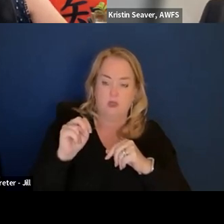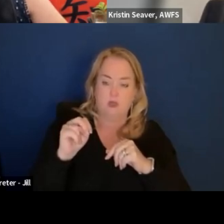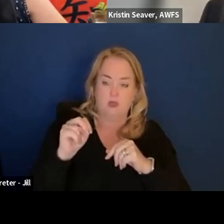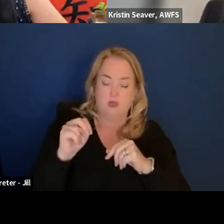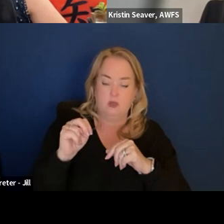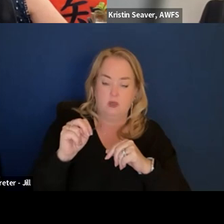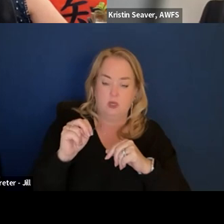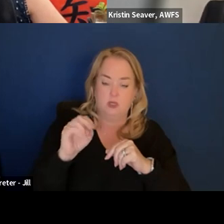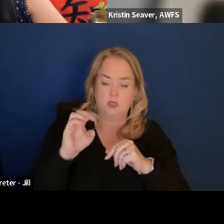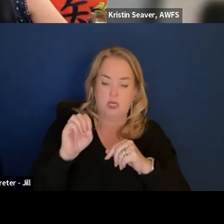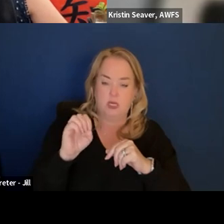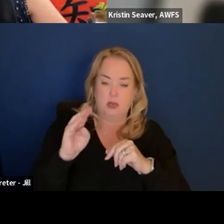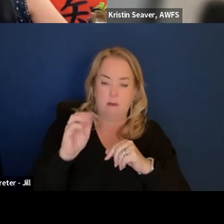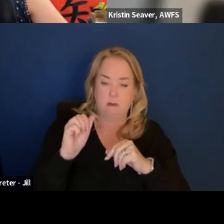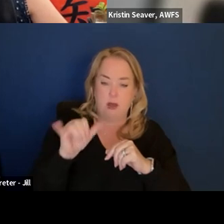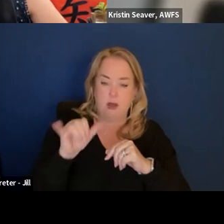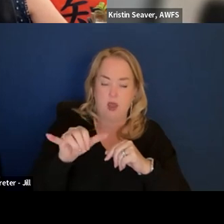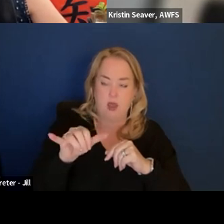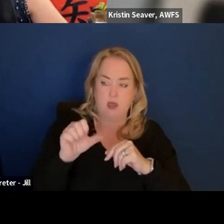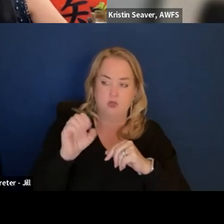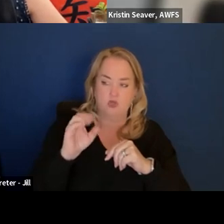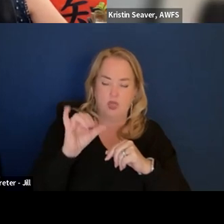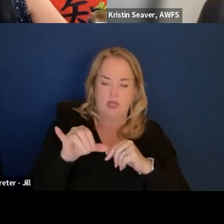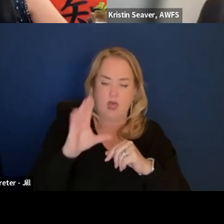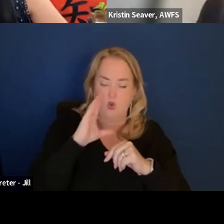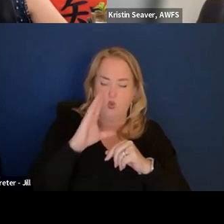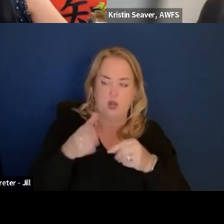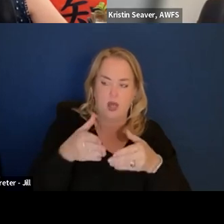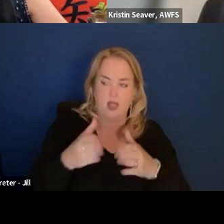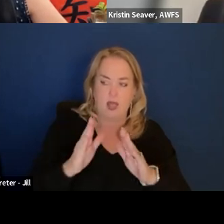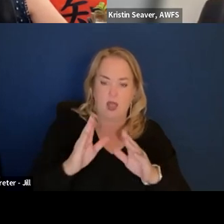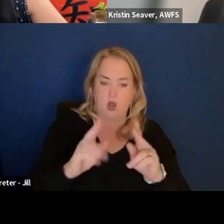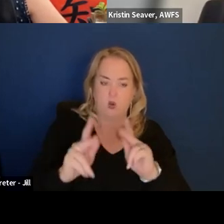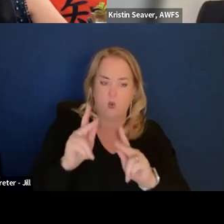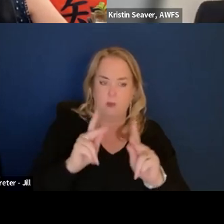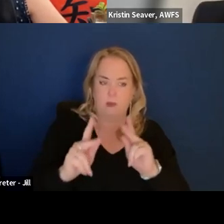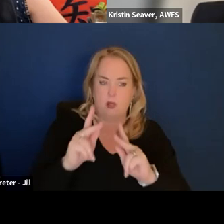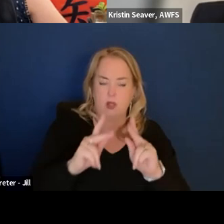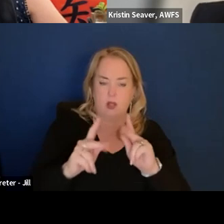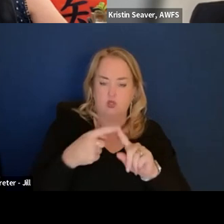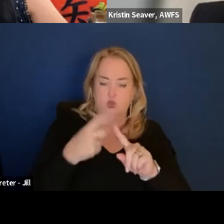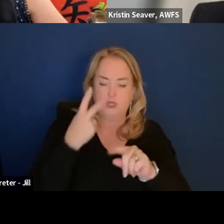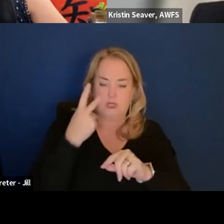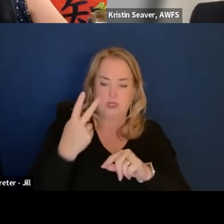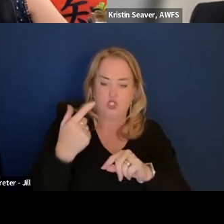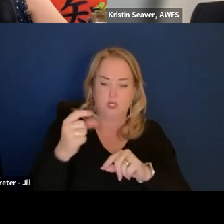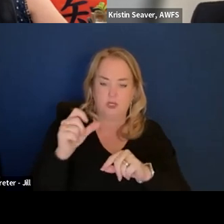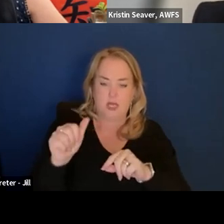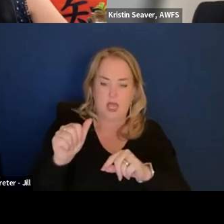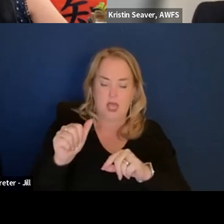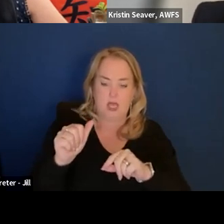So this would allow one to look at the GSA solicitation posted on eBuy,